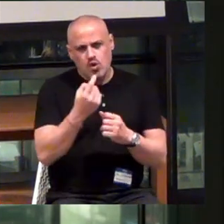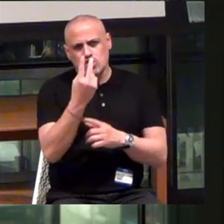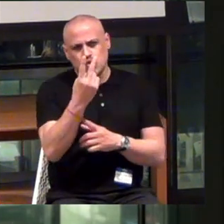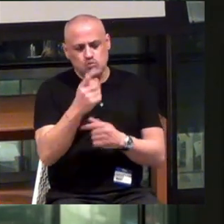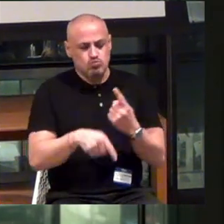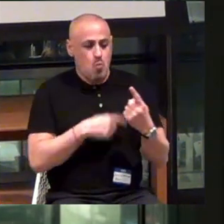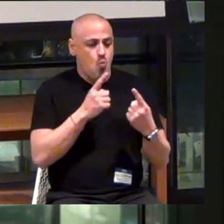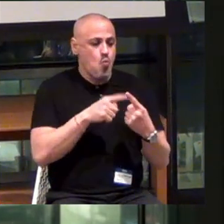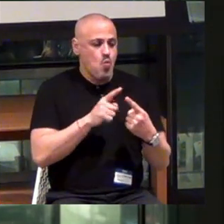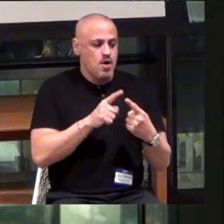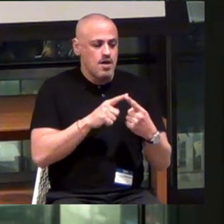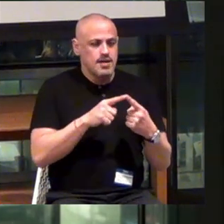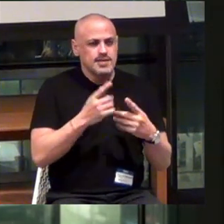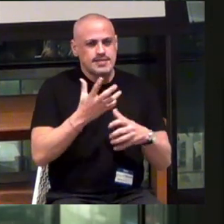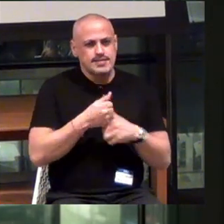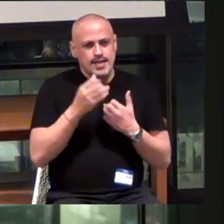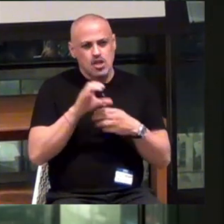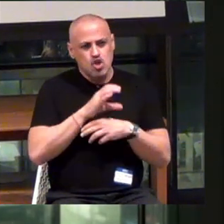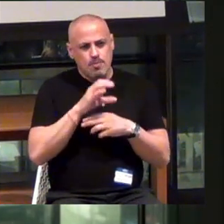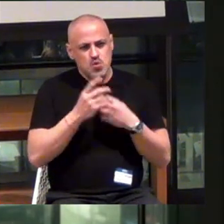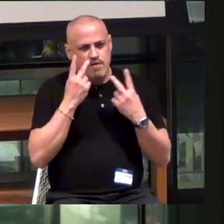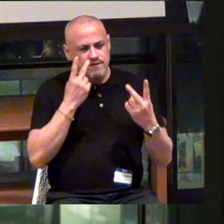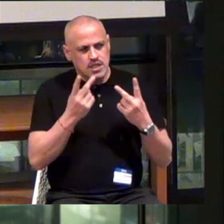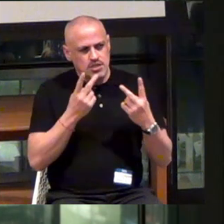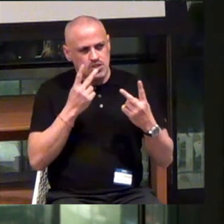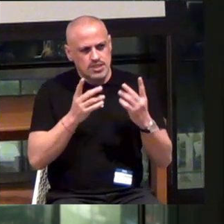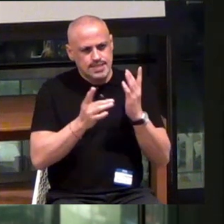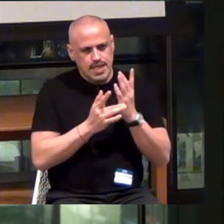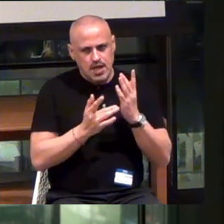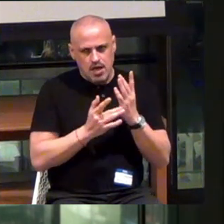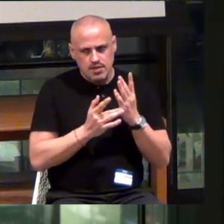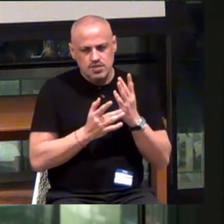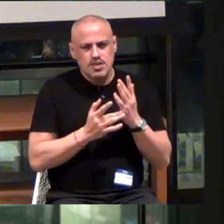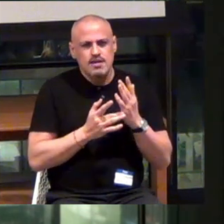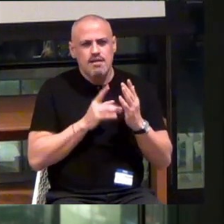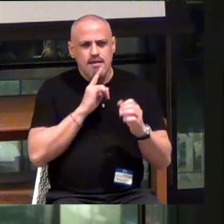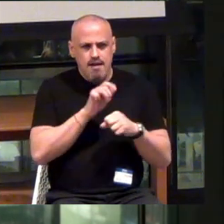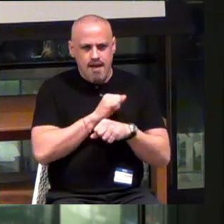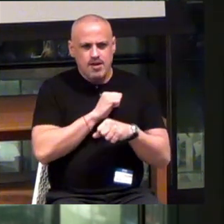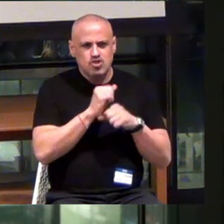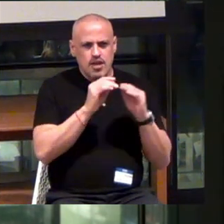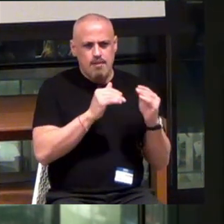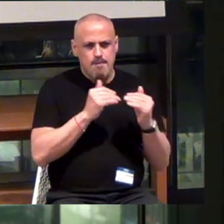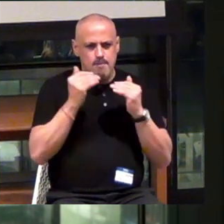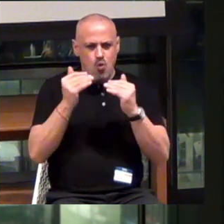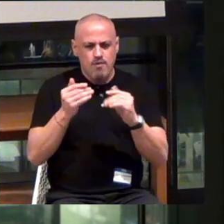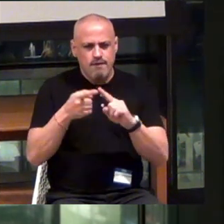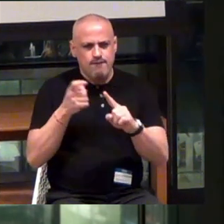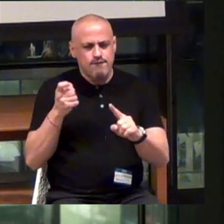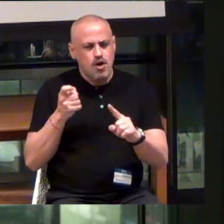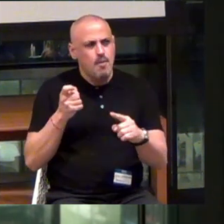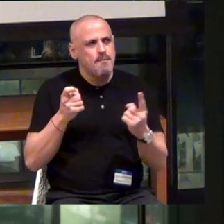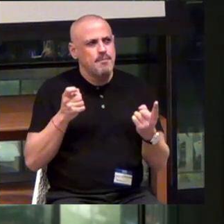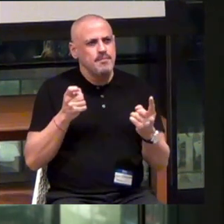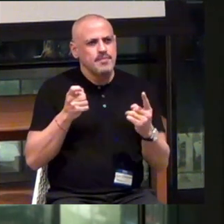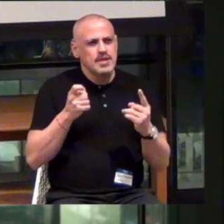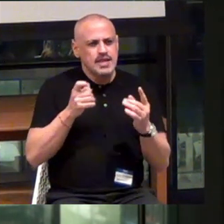One is taking computer vision technologies and actually moving from interpreting what